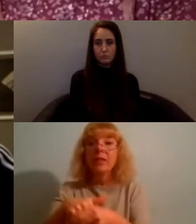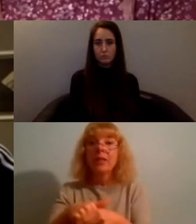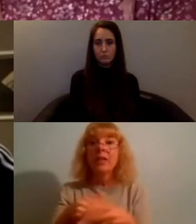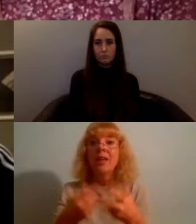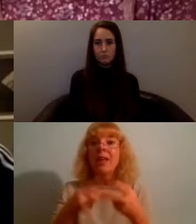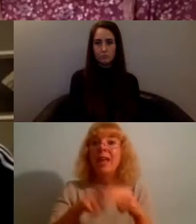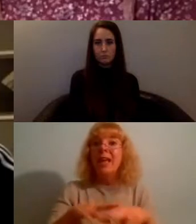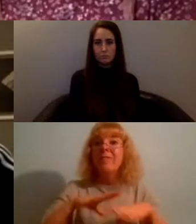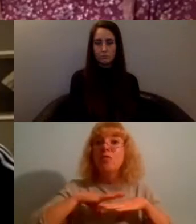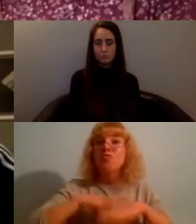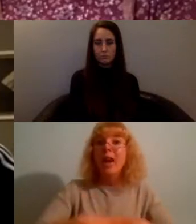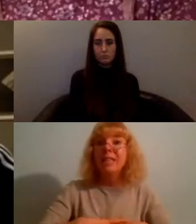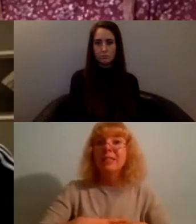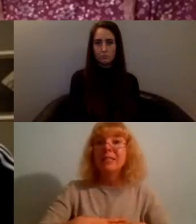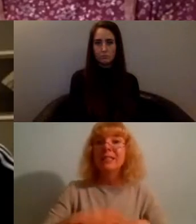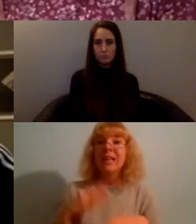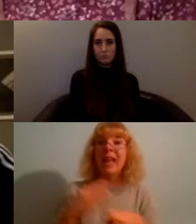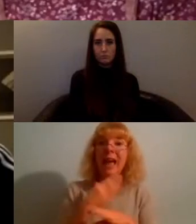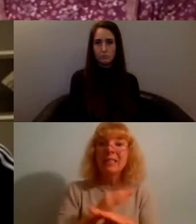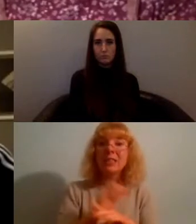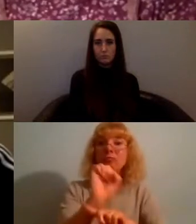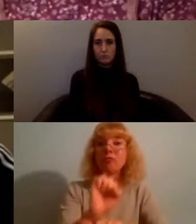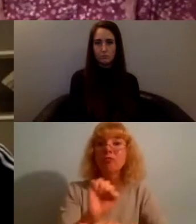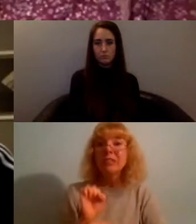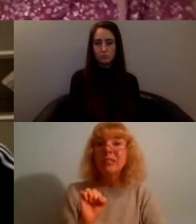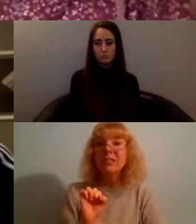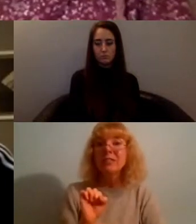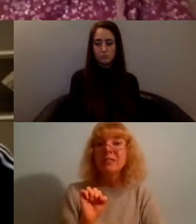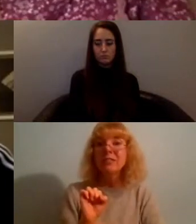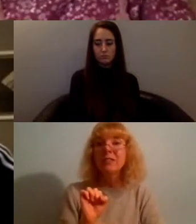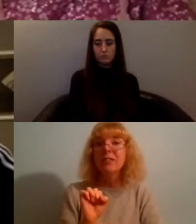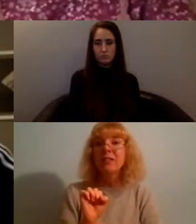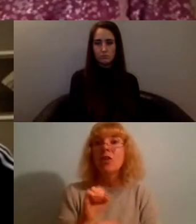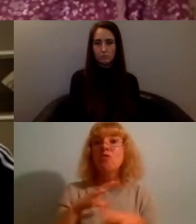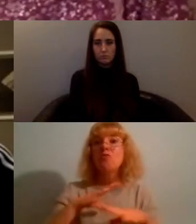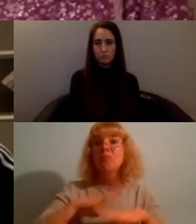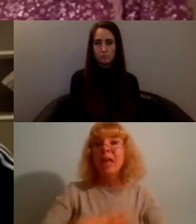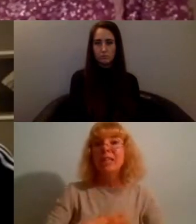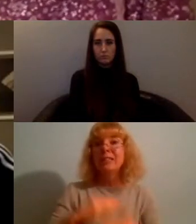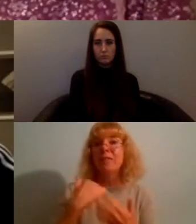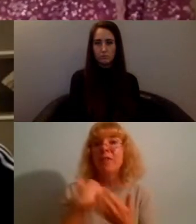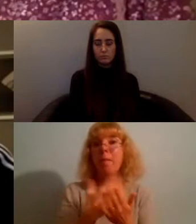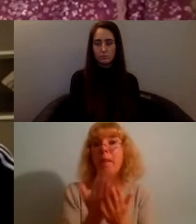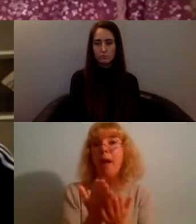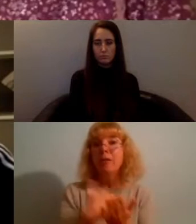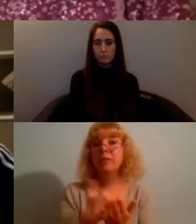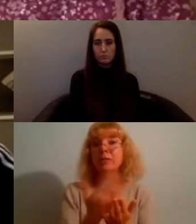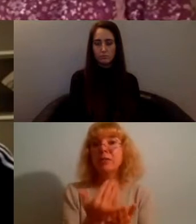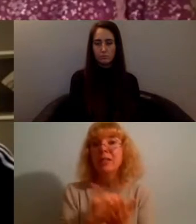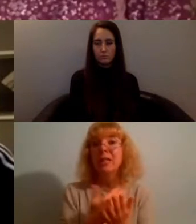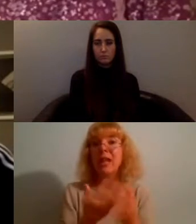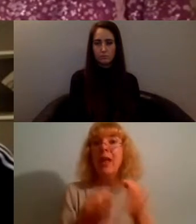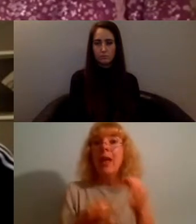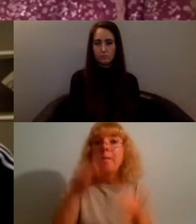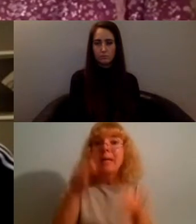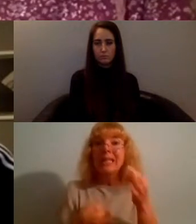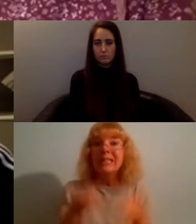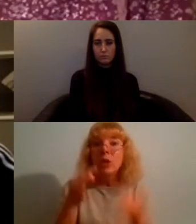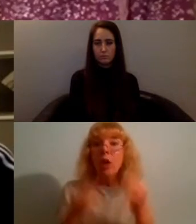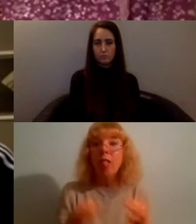of resistance and rest is therefore part of this kind of political movement then actually we also